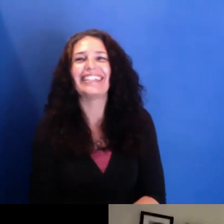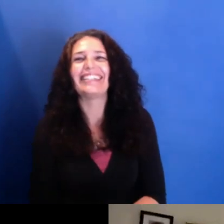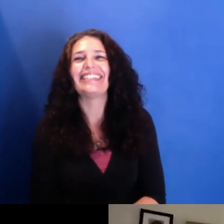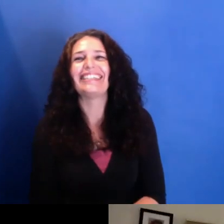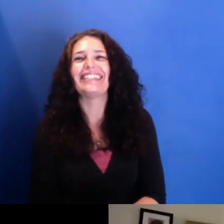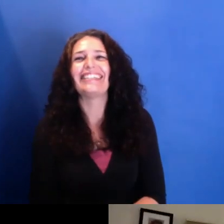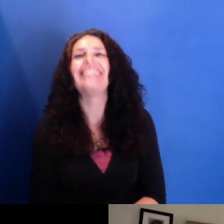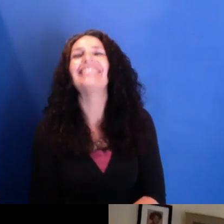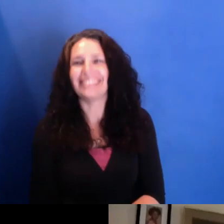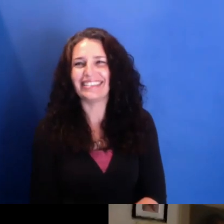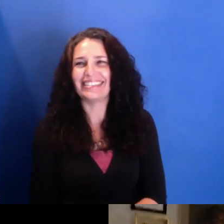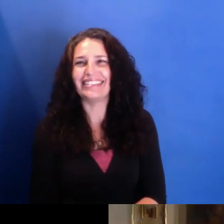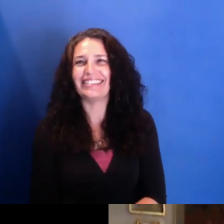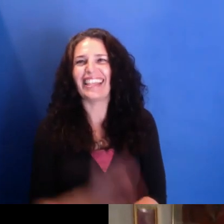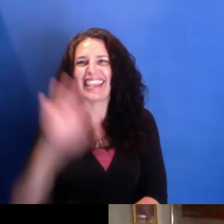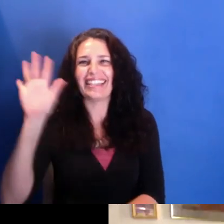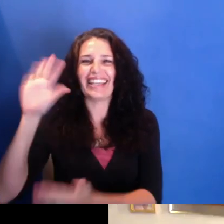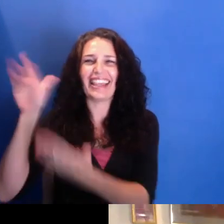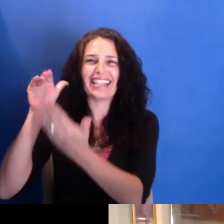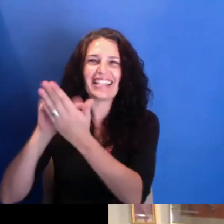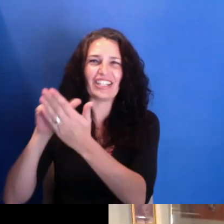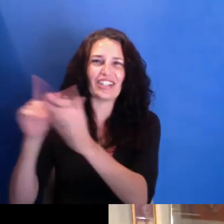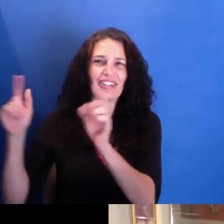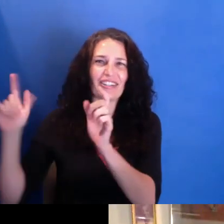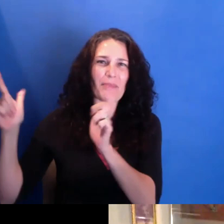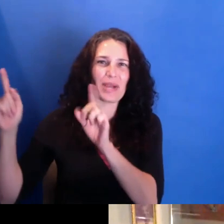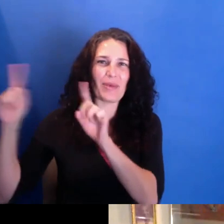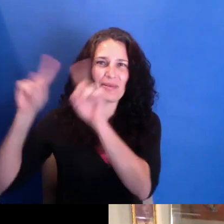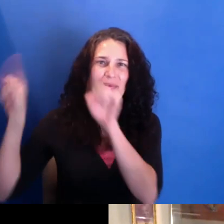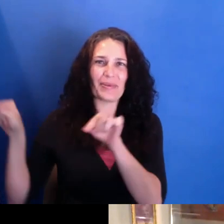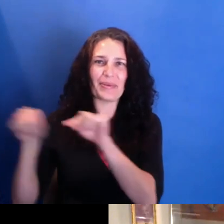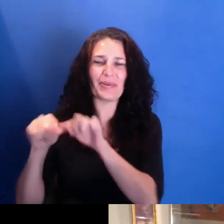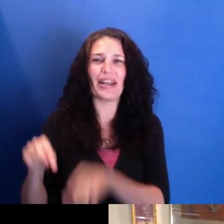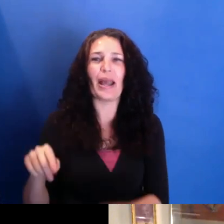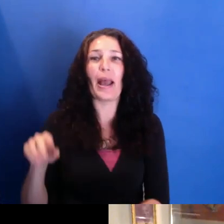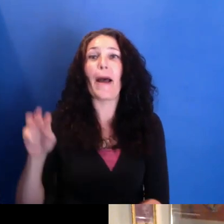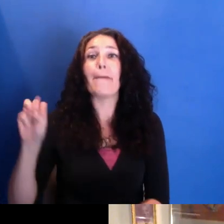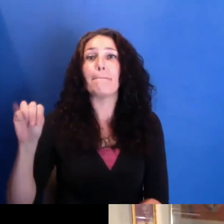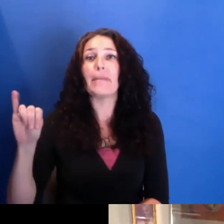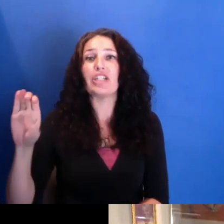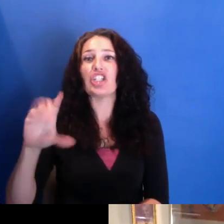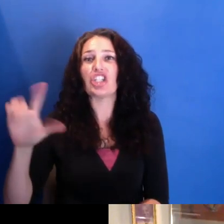There, the center. Michelle-- and Michelle is-- I'm named after one of my uncles, one of my father's